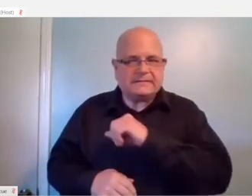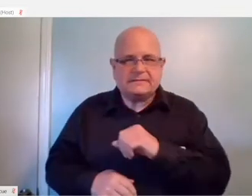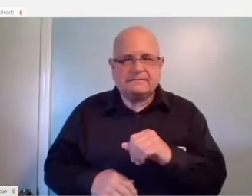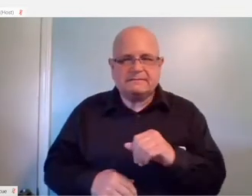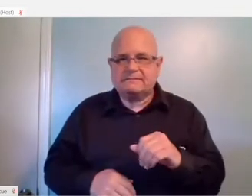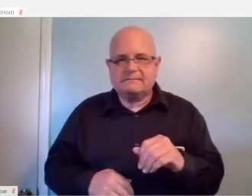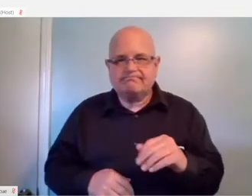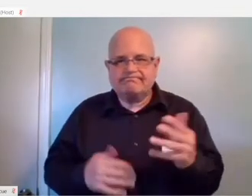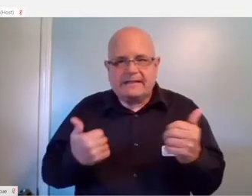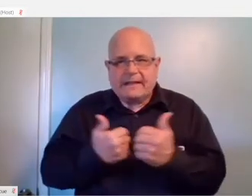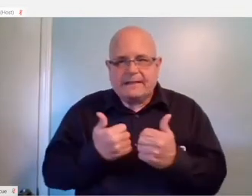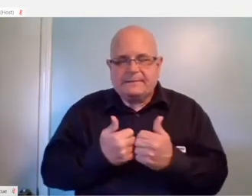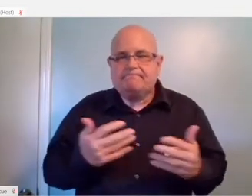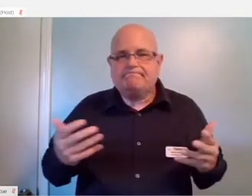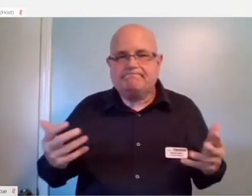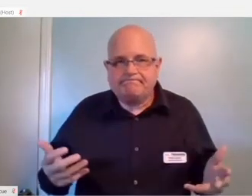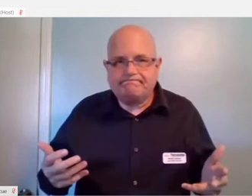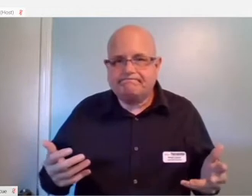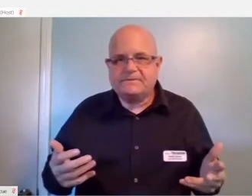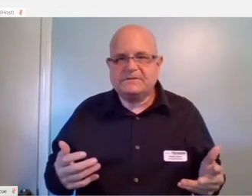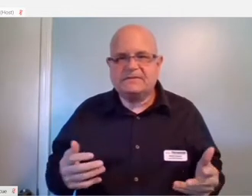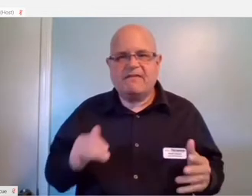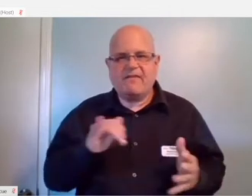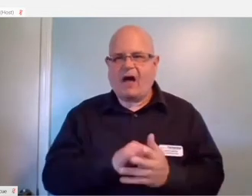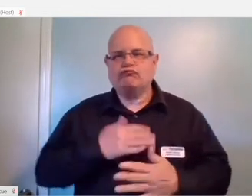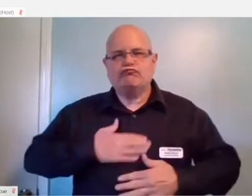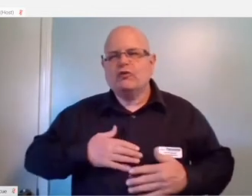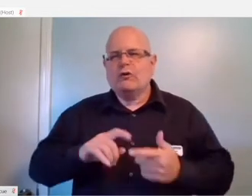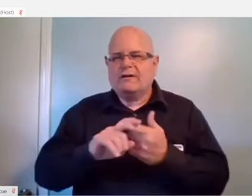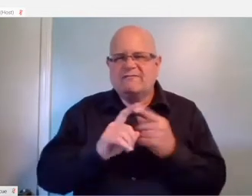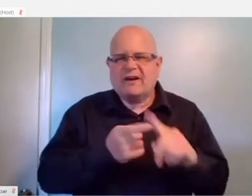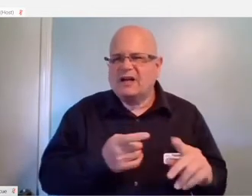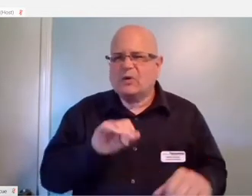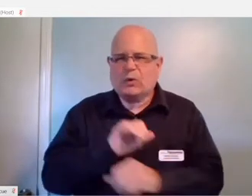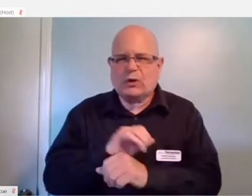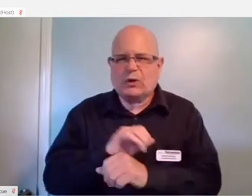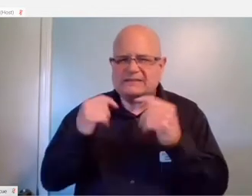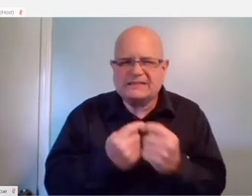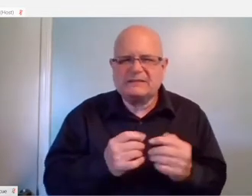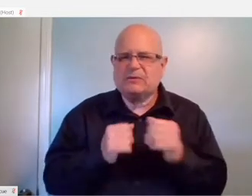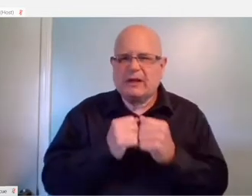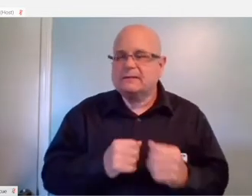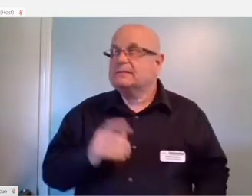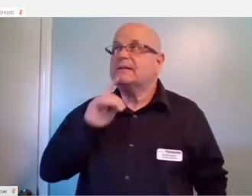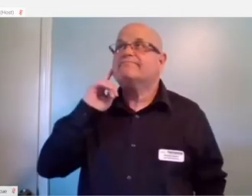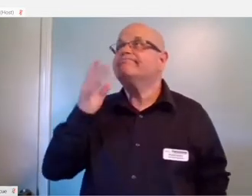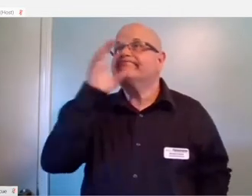They're going to be missing out on the camaraderie of working together with a team over the voice chat.